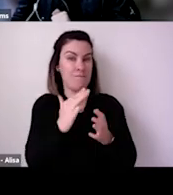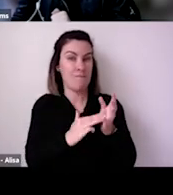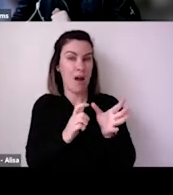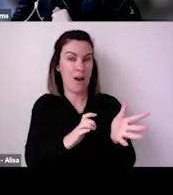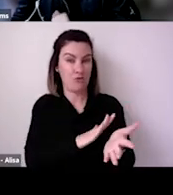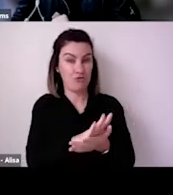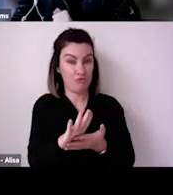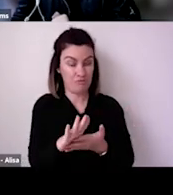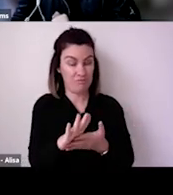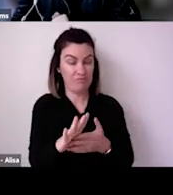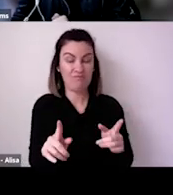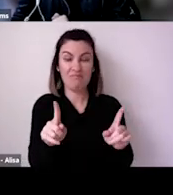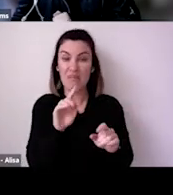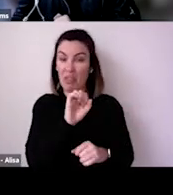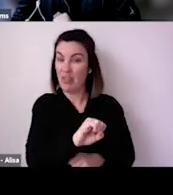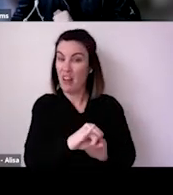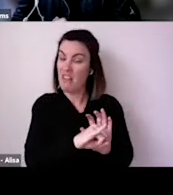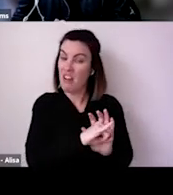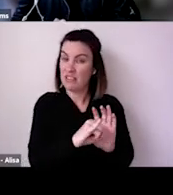But it's really interesting to observe what's different with the US right now, and I'm showing Chicago as kind of a typical city in the US right now.